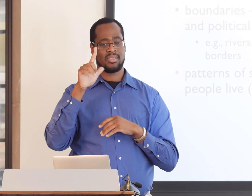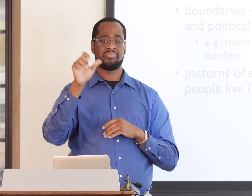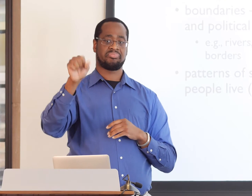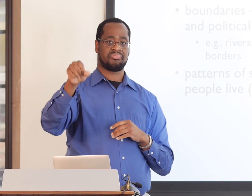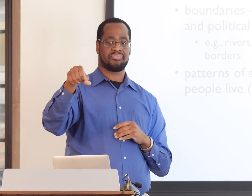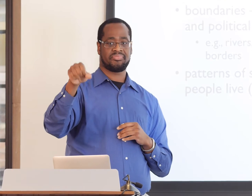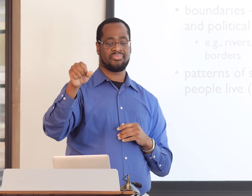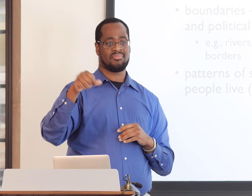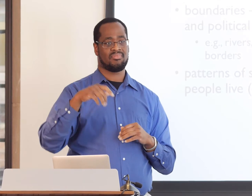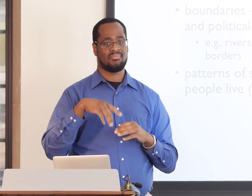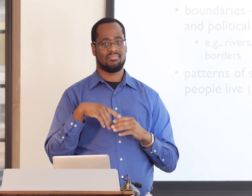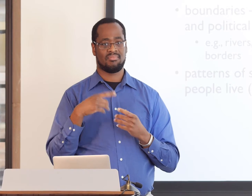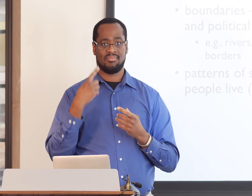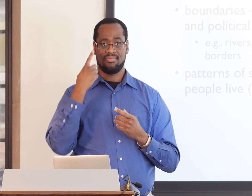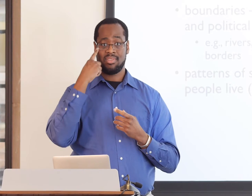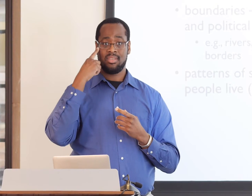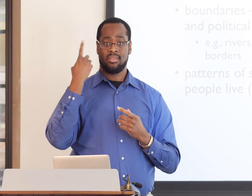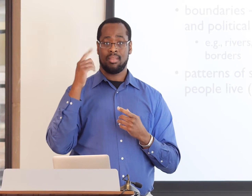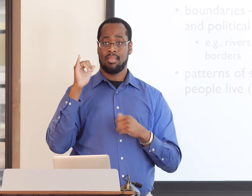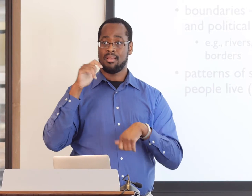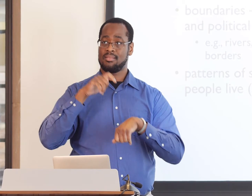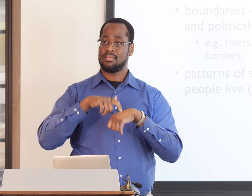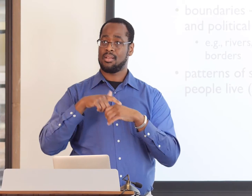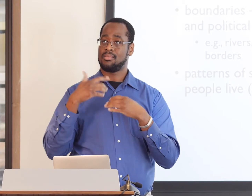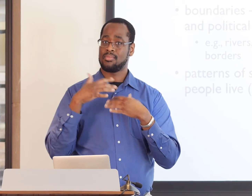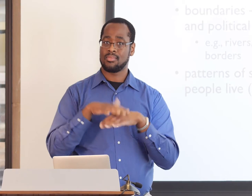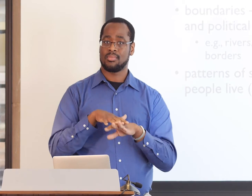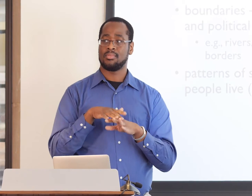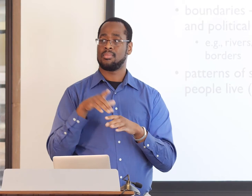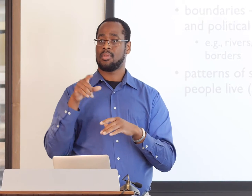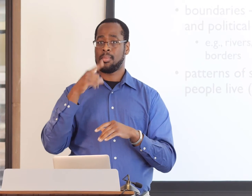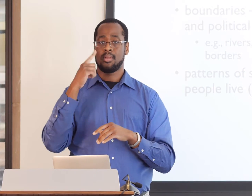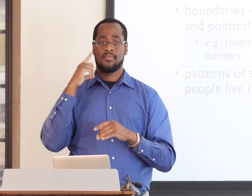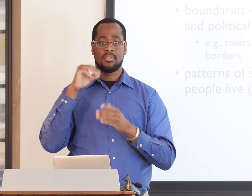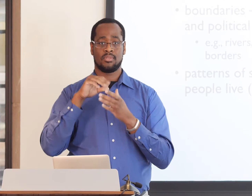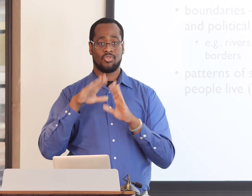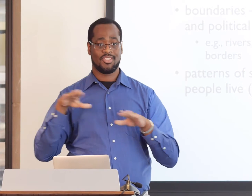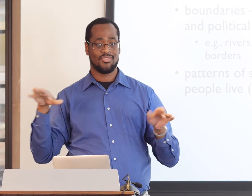schools were integrated and the Black Deaf community was able